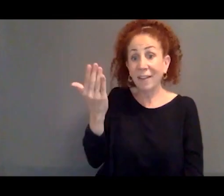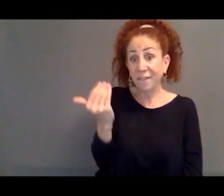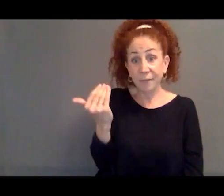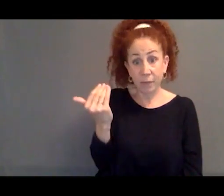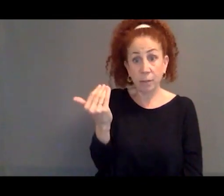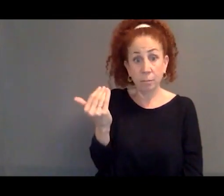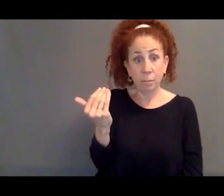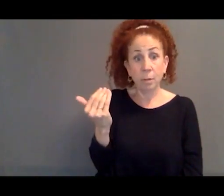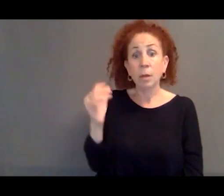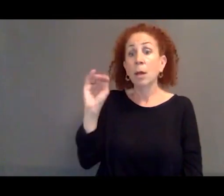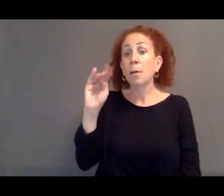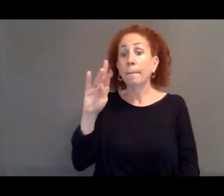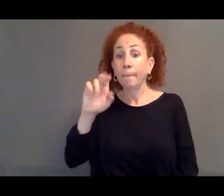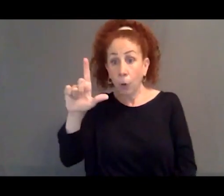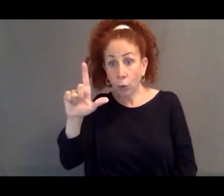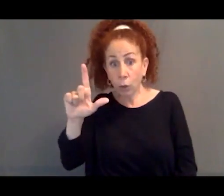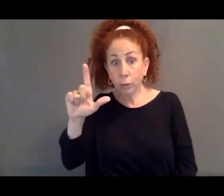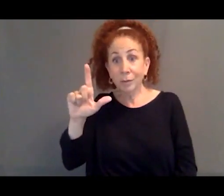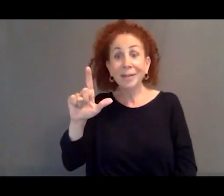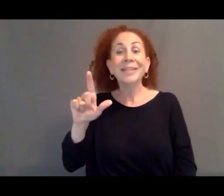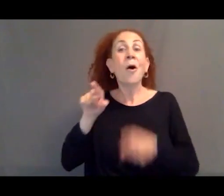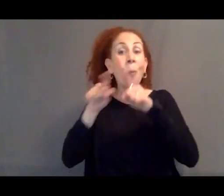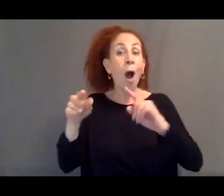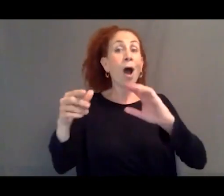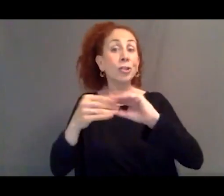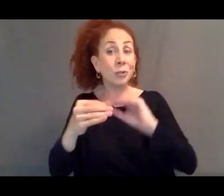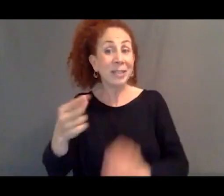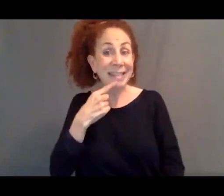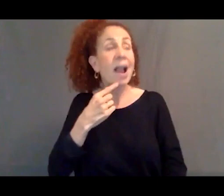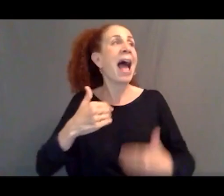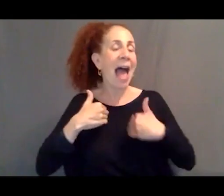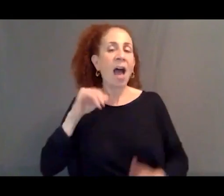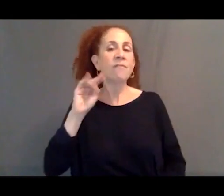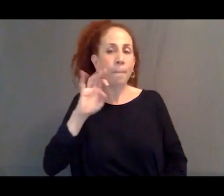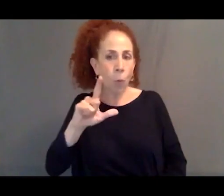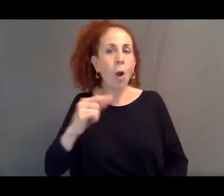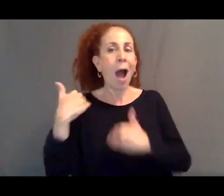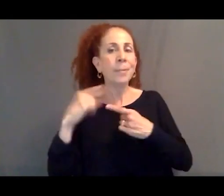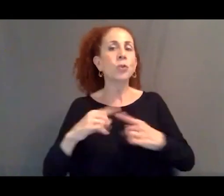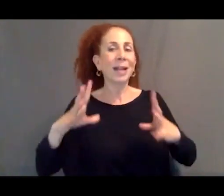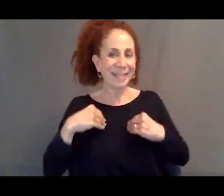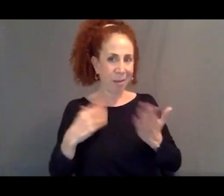Merkel was-- as she was saying there was a moral obligation to accept asylum seekers into Germany,